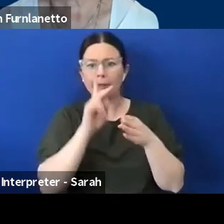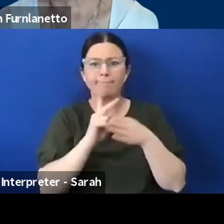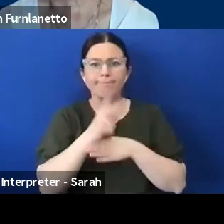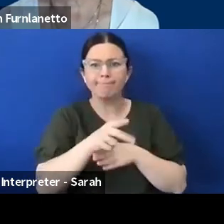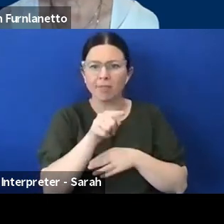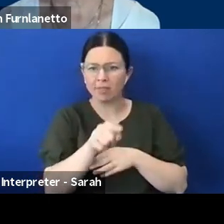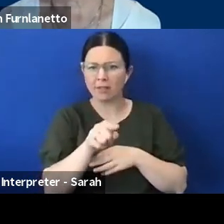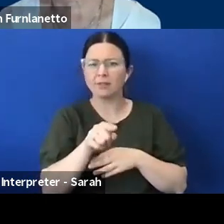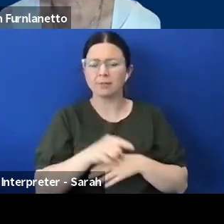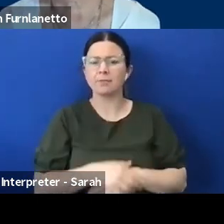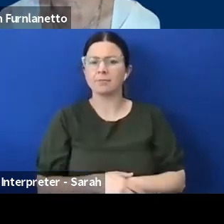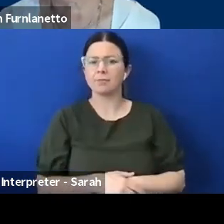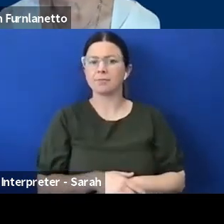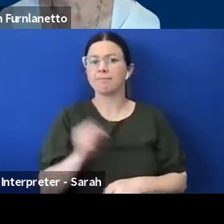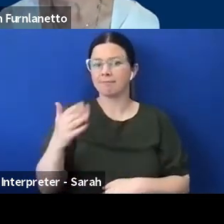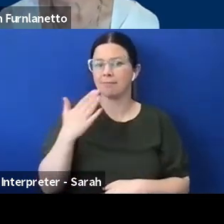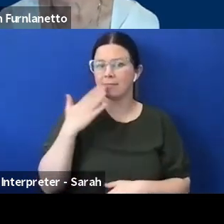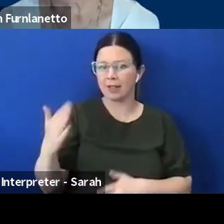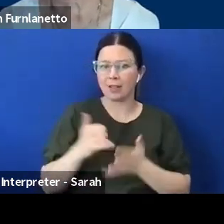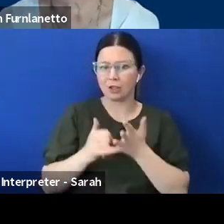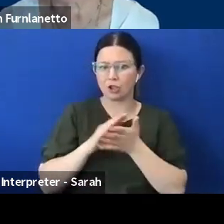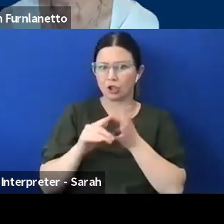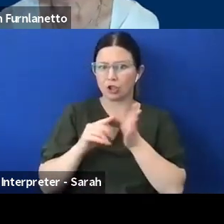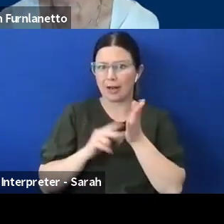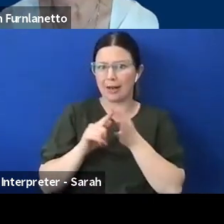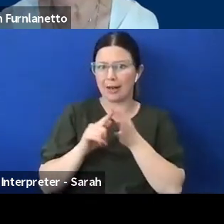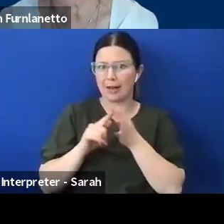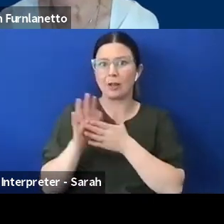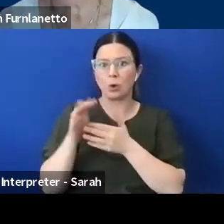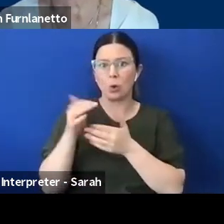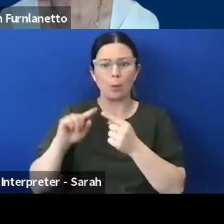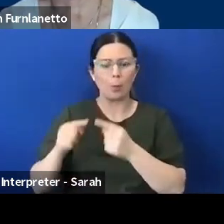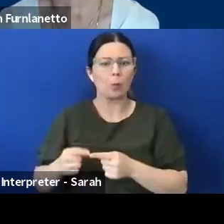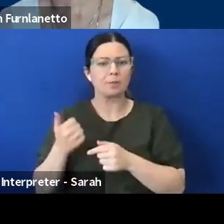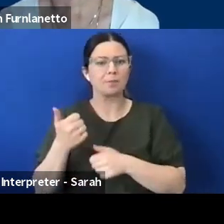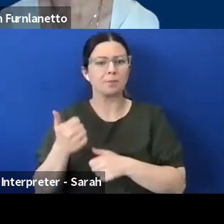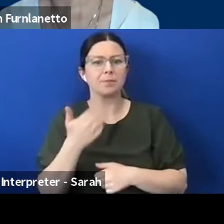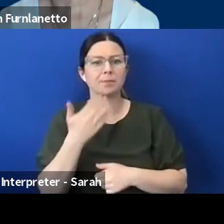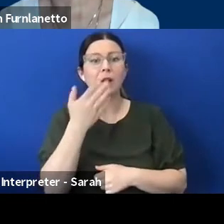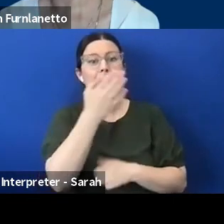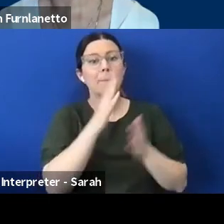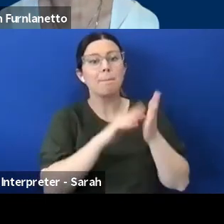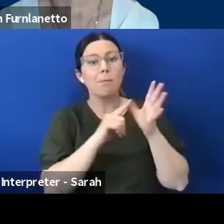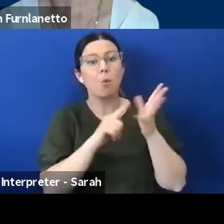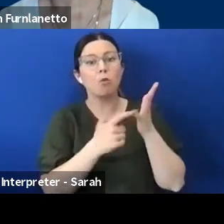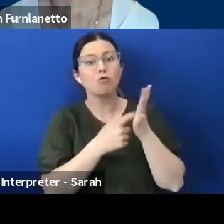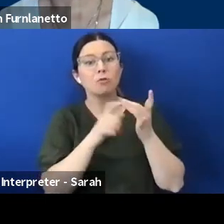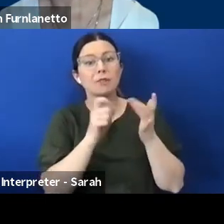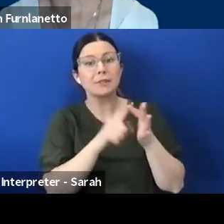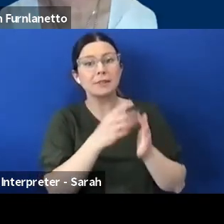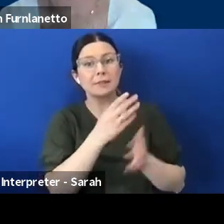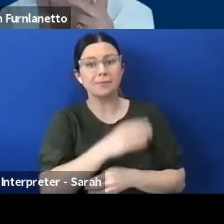thank you generally great great points there, Maurice? MAURICE: What I would like, I think we need to have